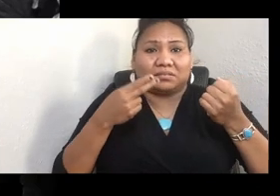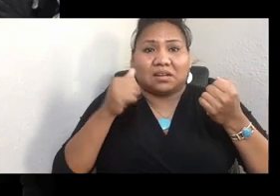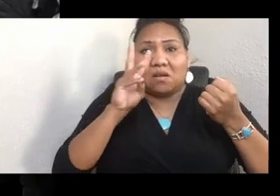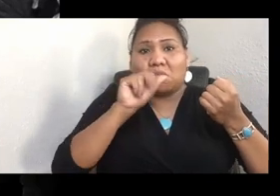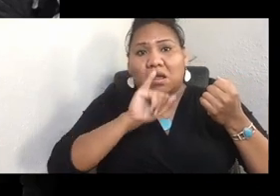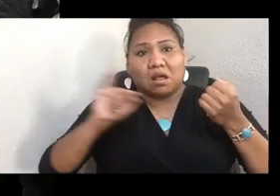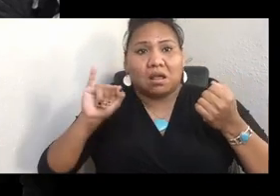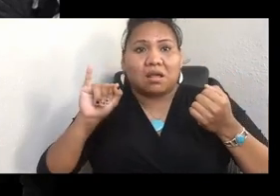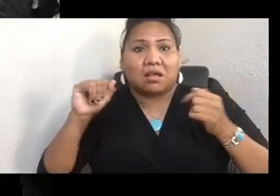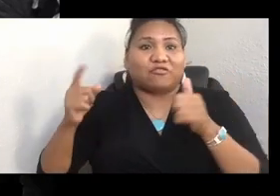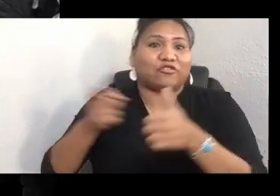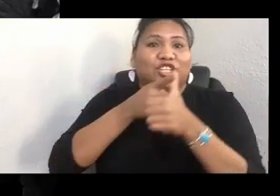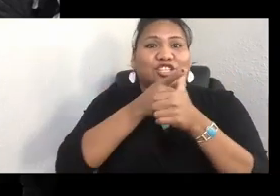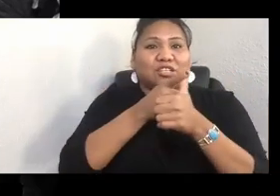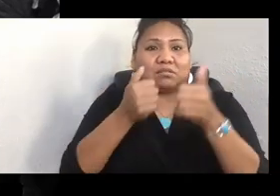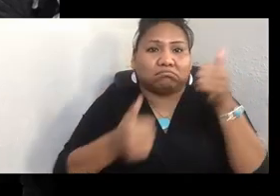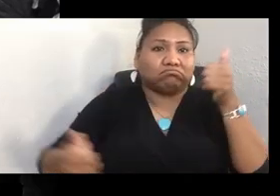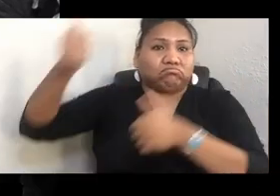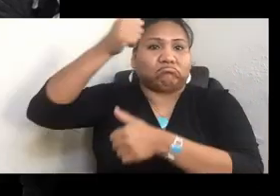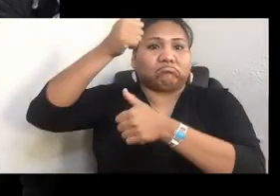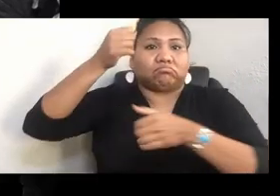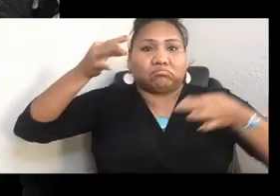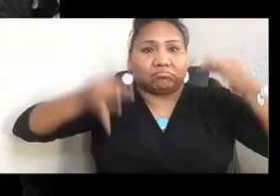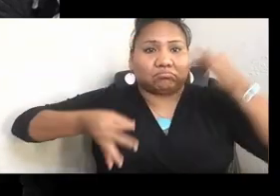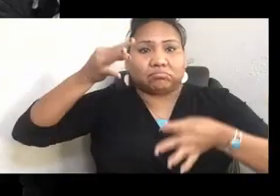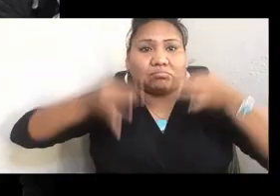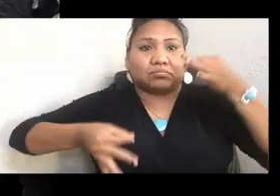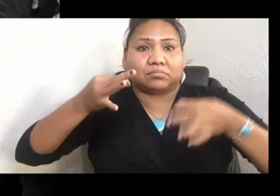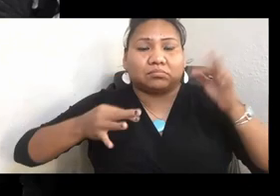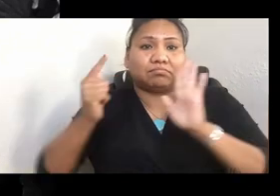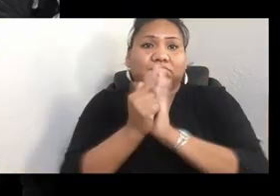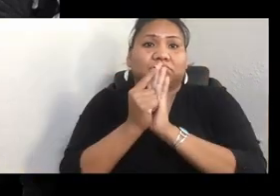of their ancestral kalo, setting precedents for furthered food sovereignty.